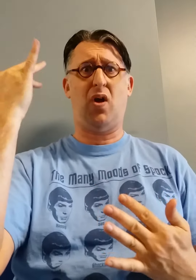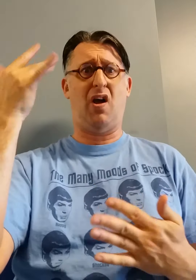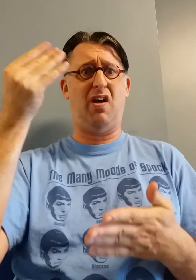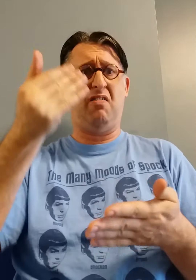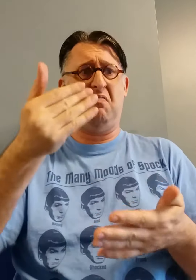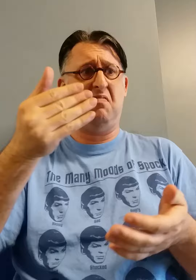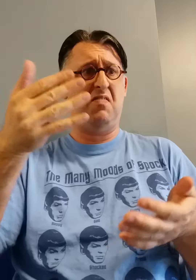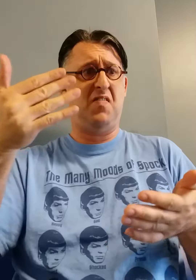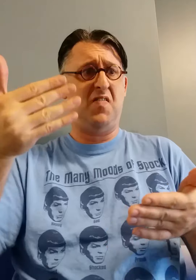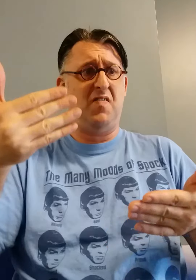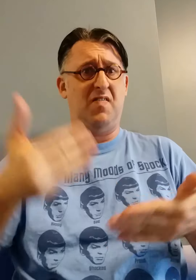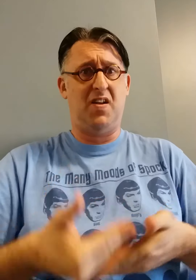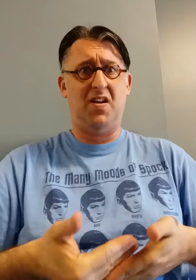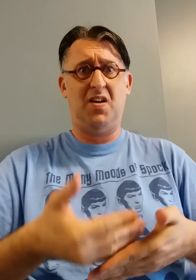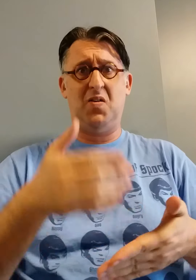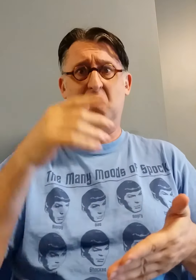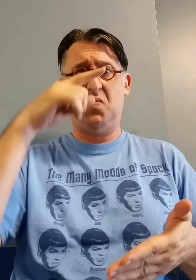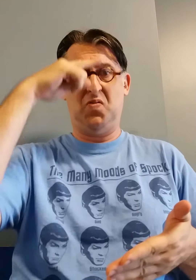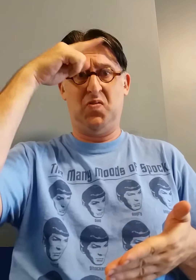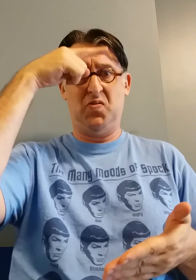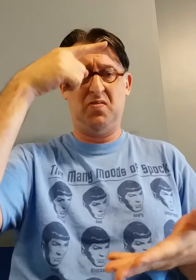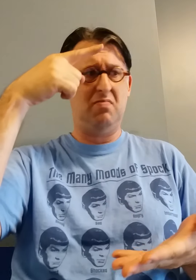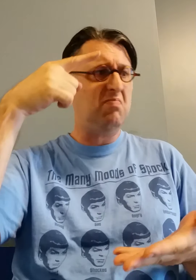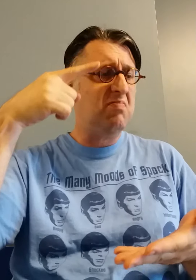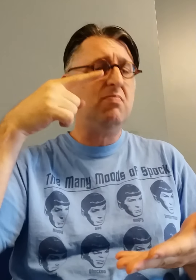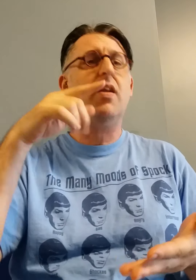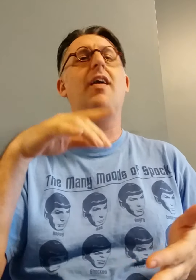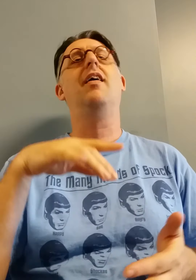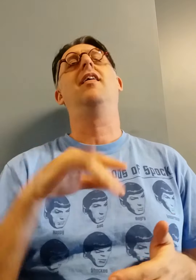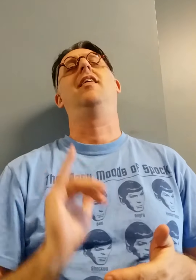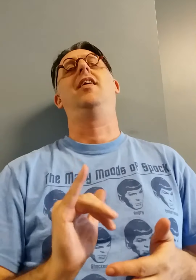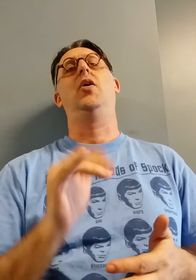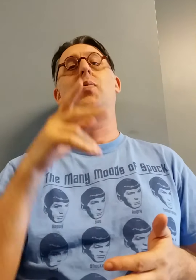Why: welcome ignorant hearing?